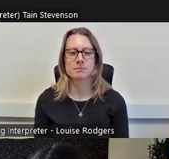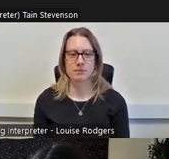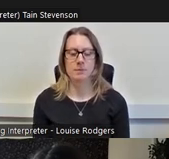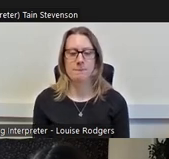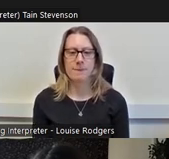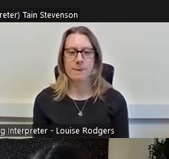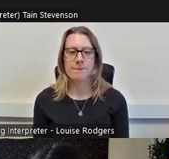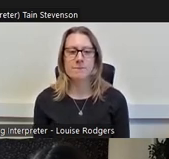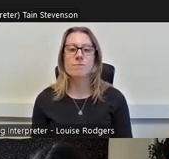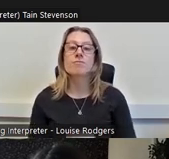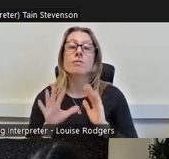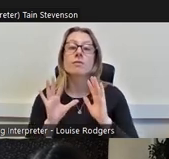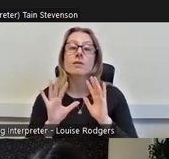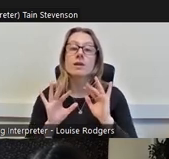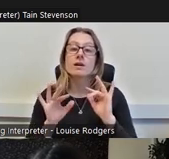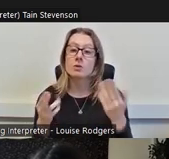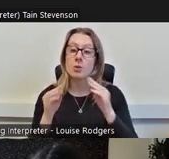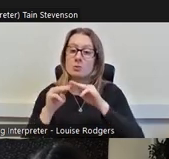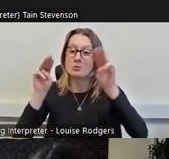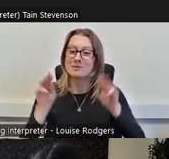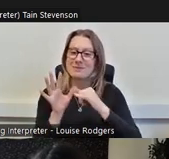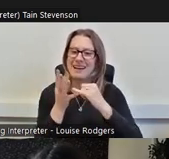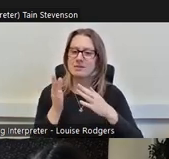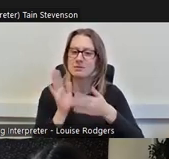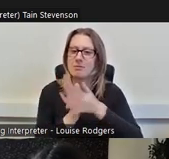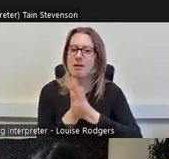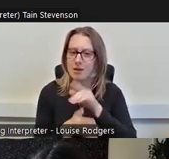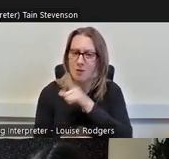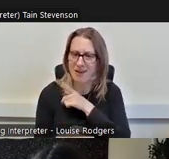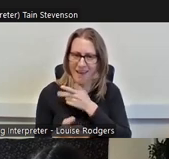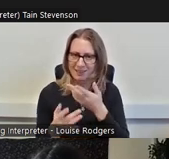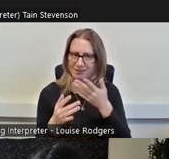Museum as Muck: why do we exist? Well, you've probably guessed it by now,